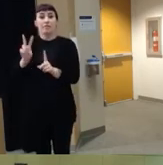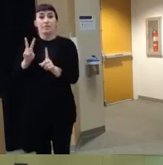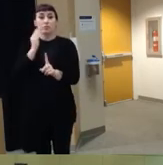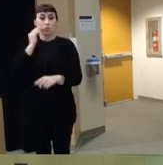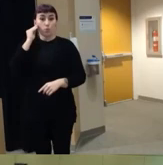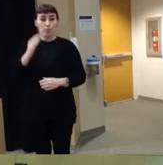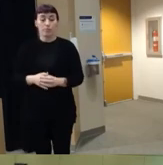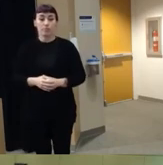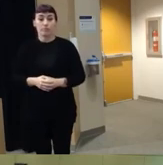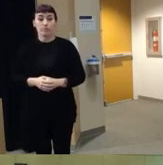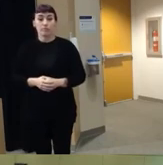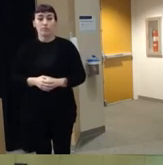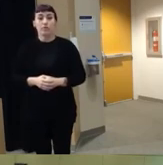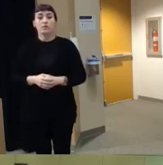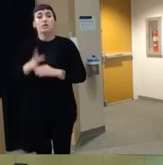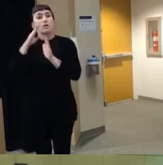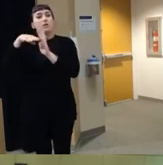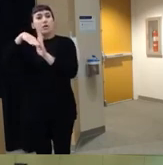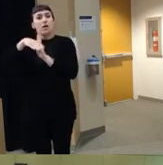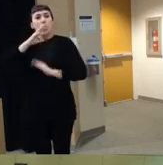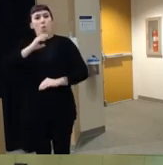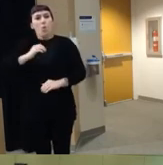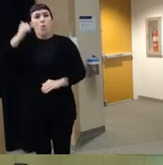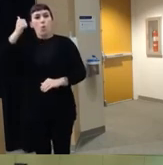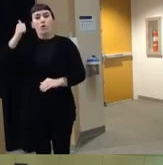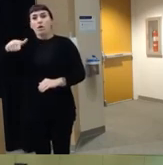see that kind of decreasing as kids get older again older kids spend more time